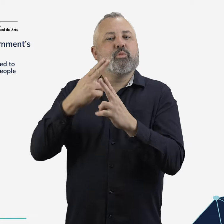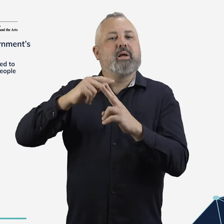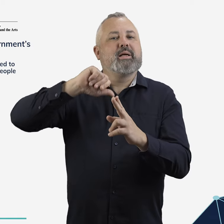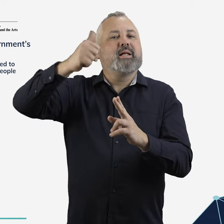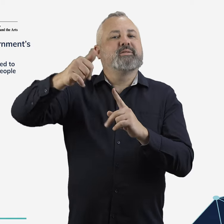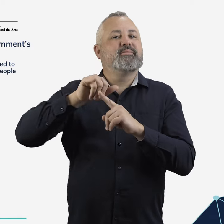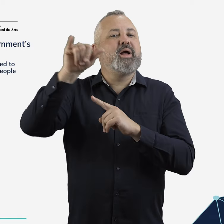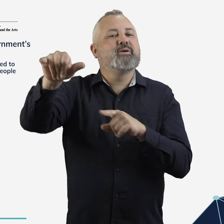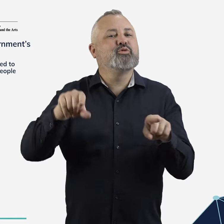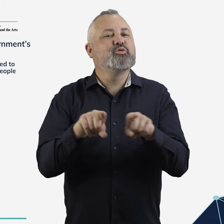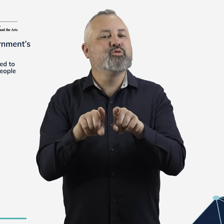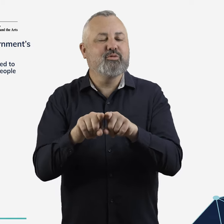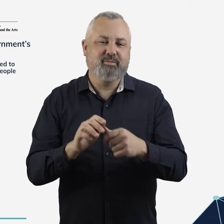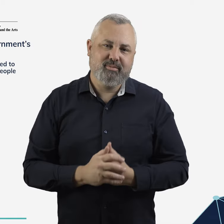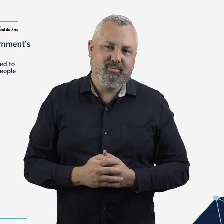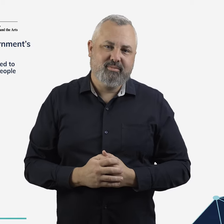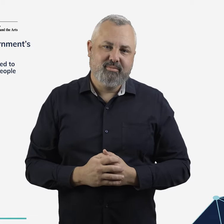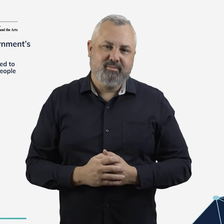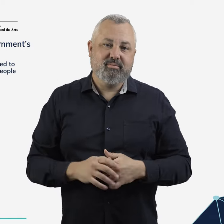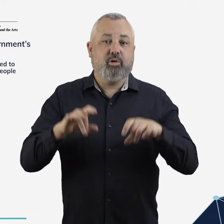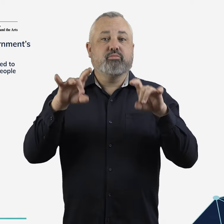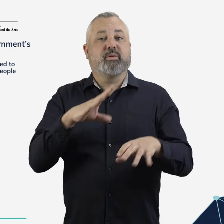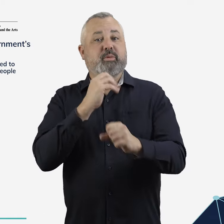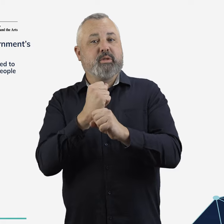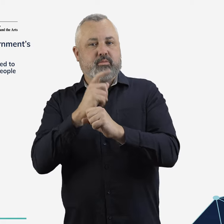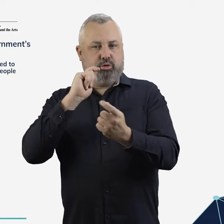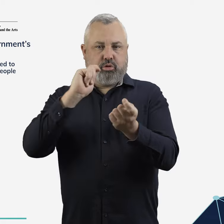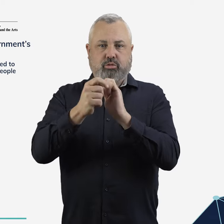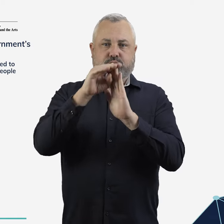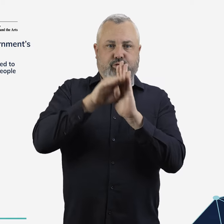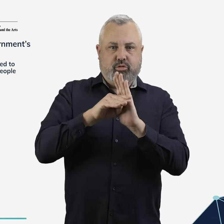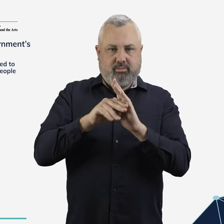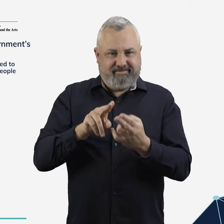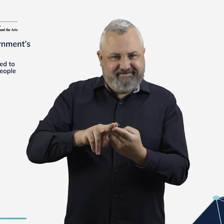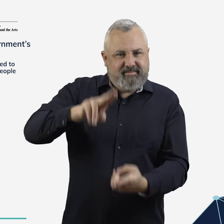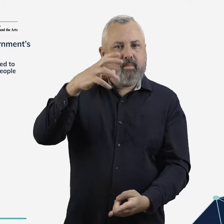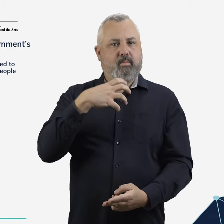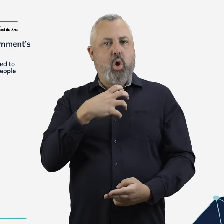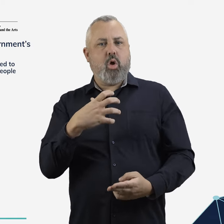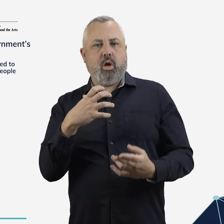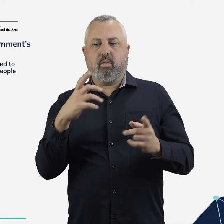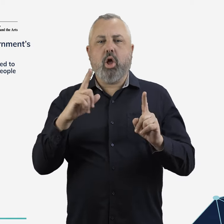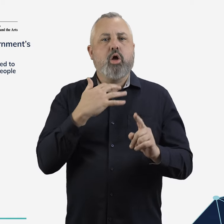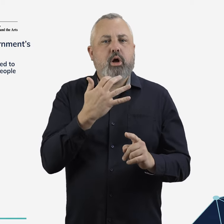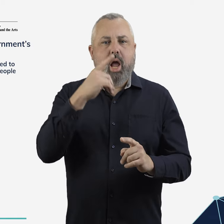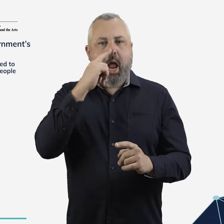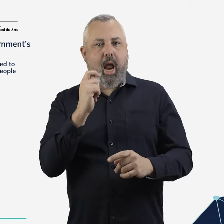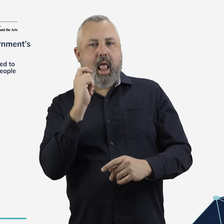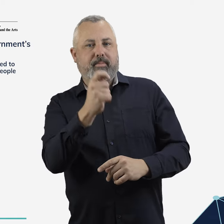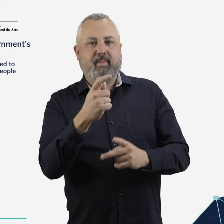information for each time they fly. The Australian Government will amend regulations to increase the compensation available to people